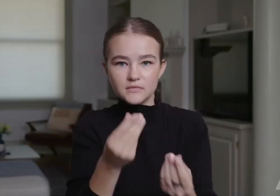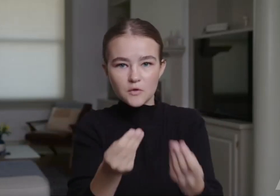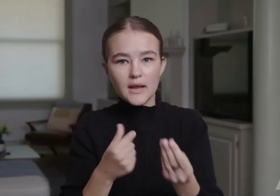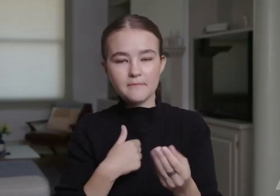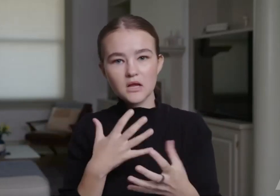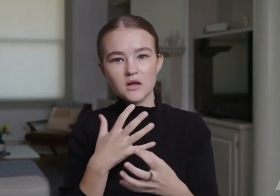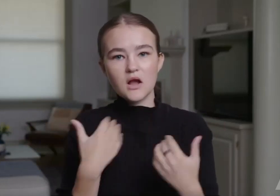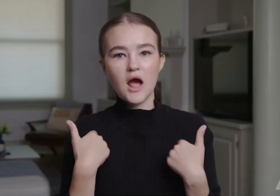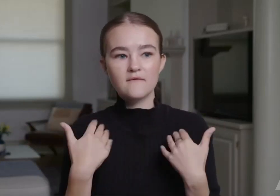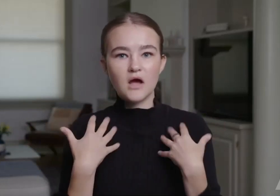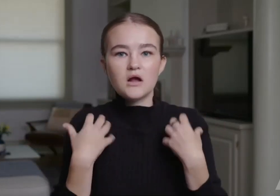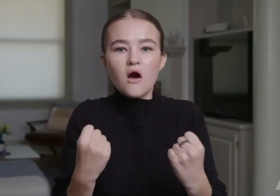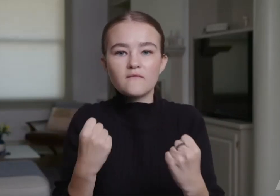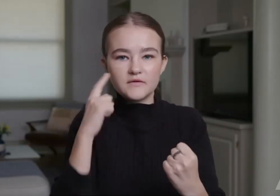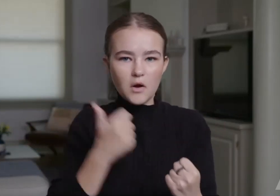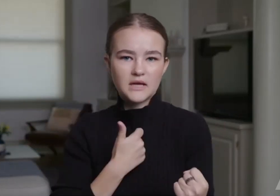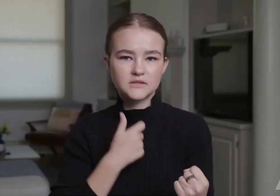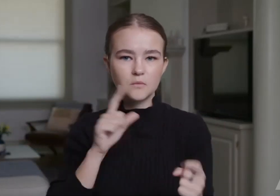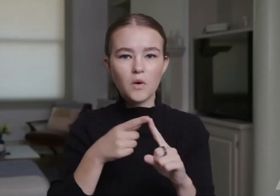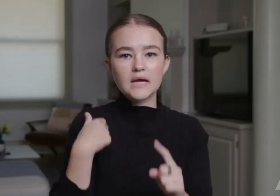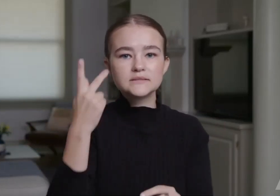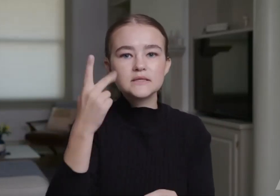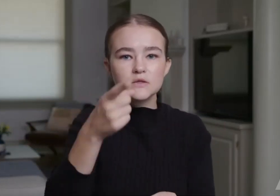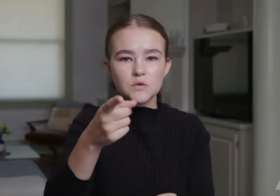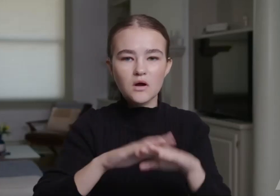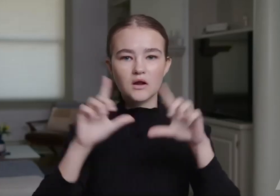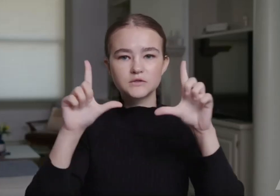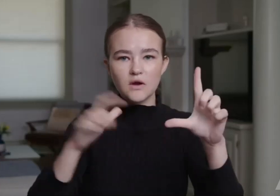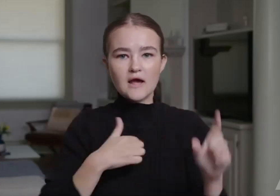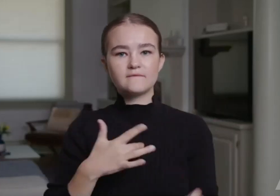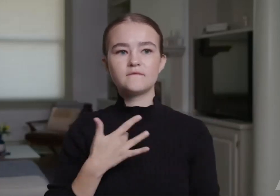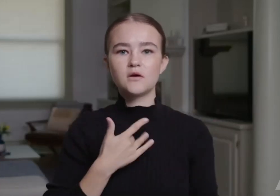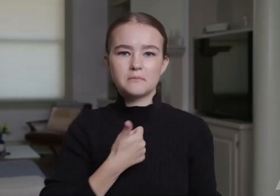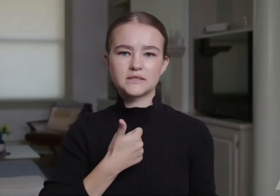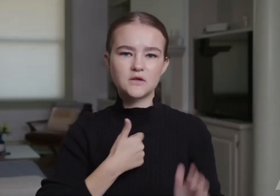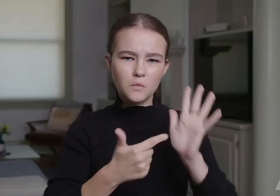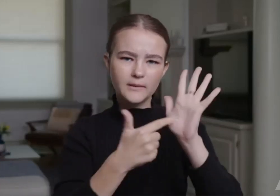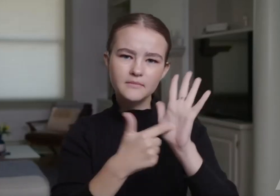And they thank me for instilling confidence in them. They say when they see themselves represented